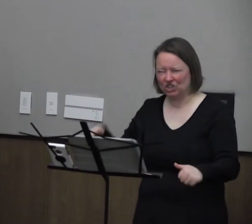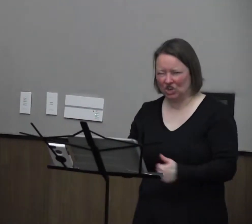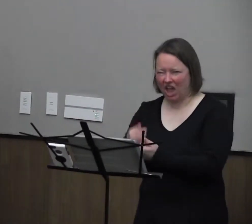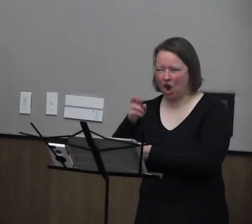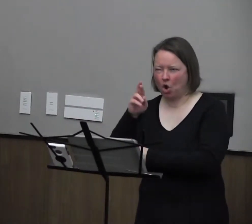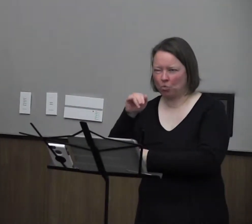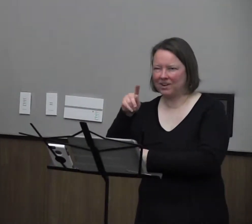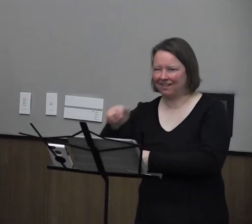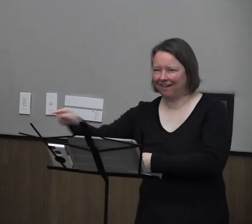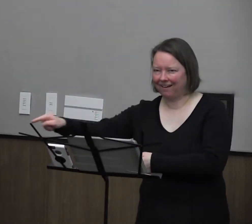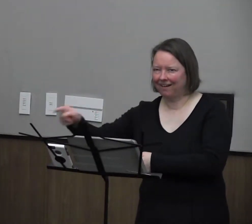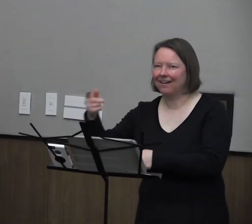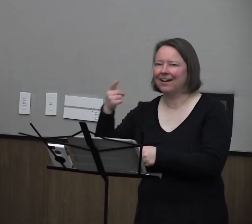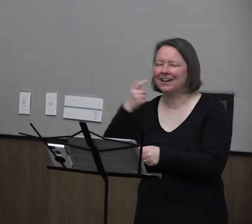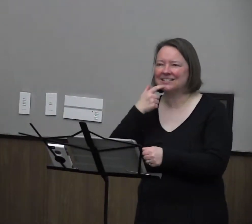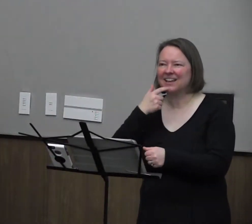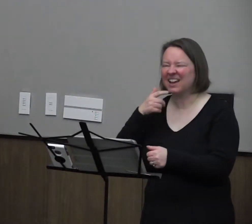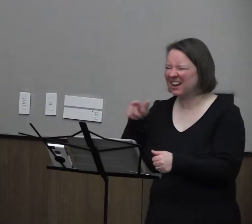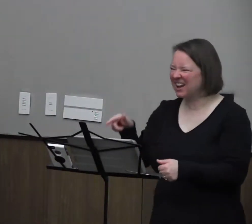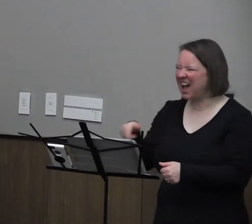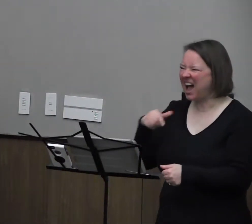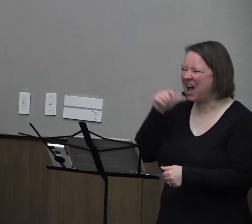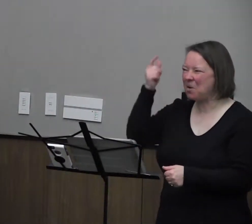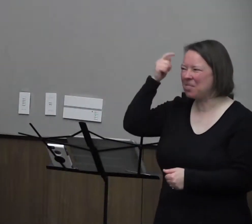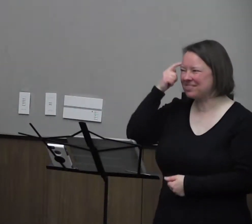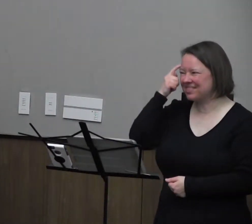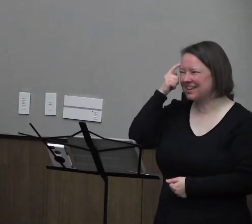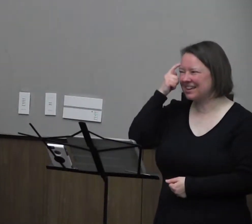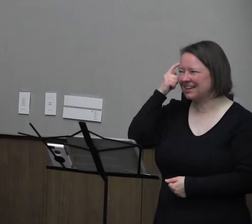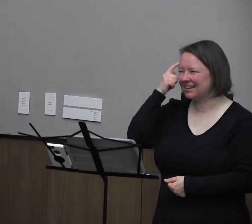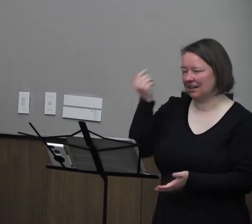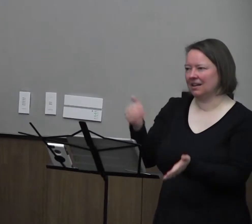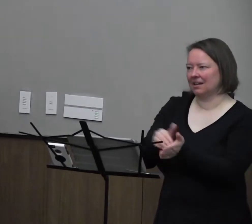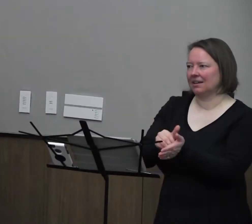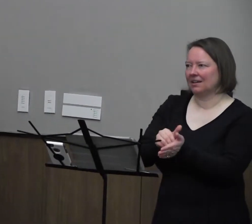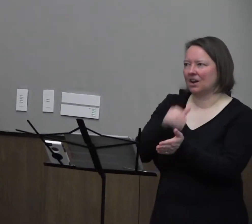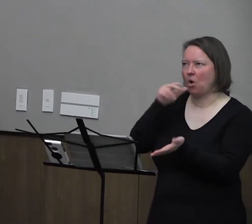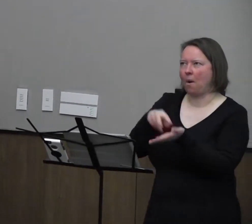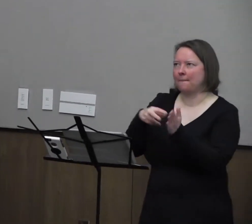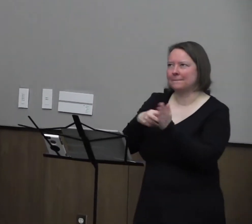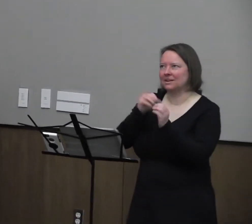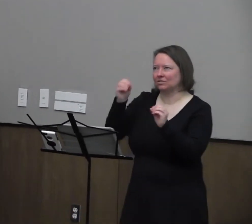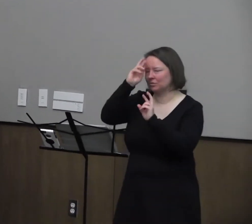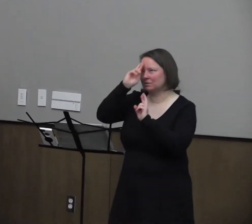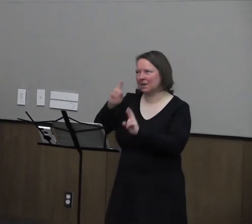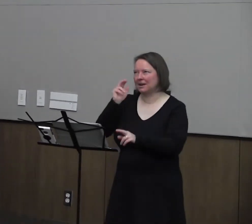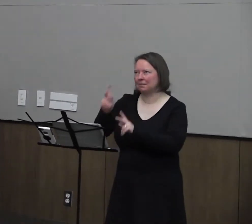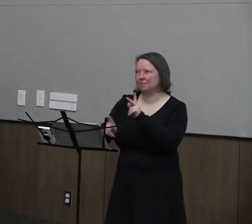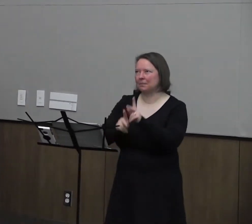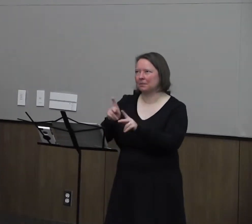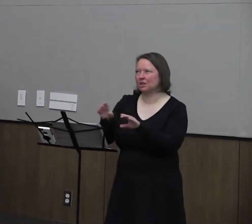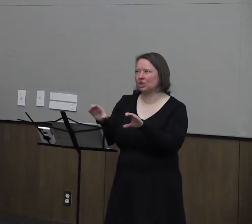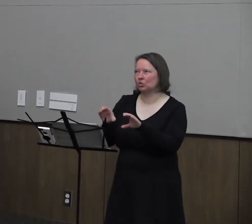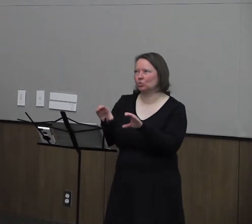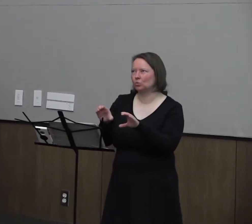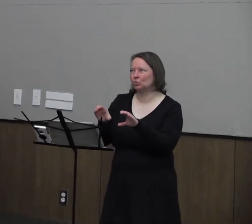I said, you know, I don't think we've-- and again, I don't mean this disrespectfully to the people that do.